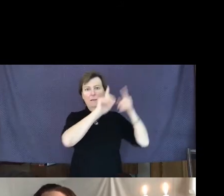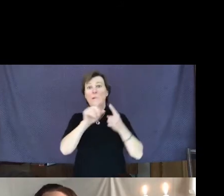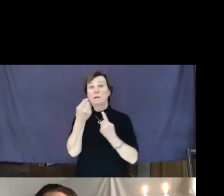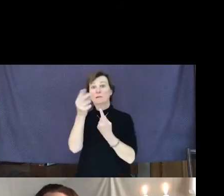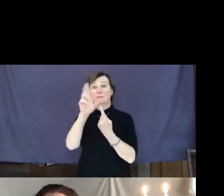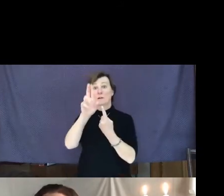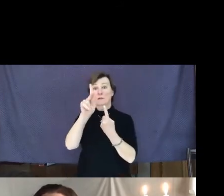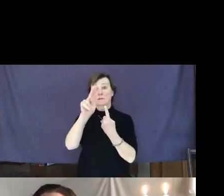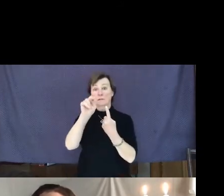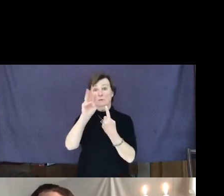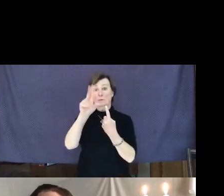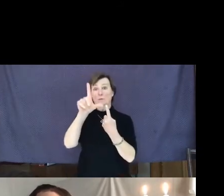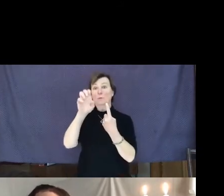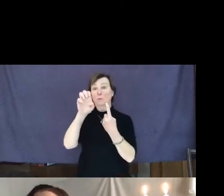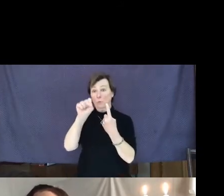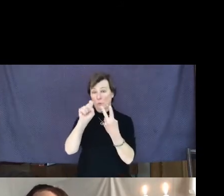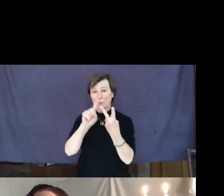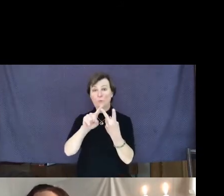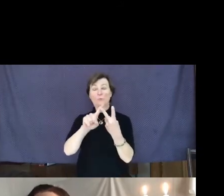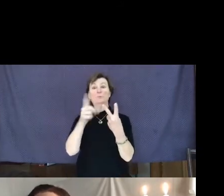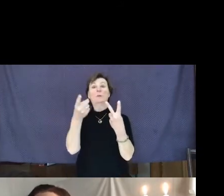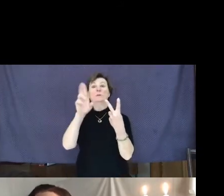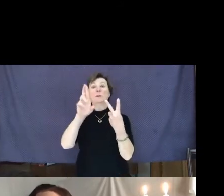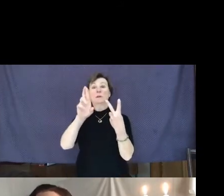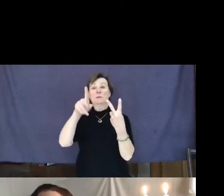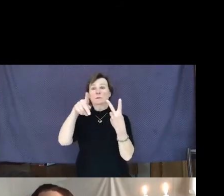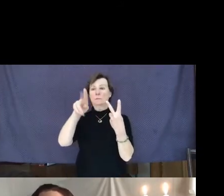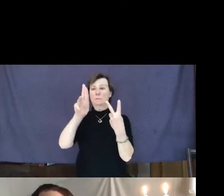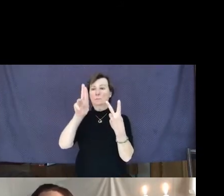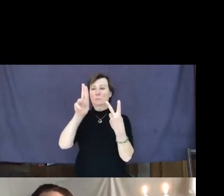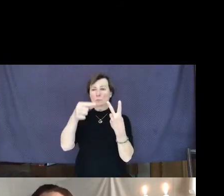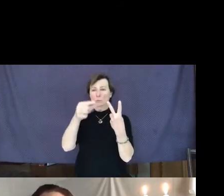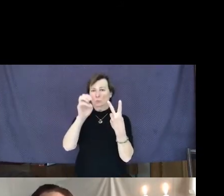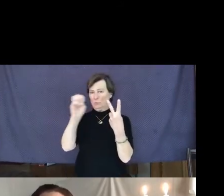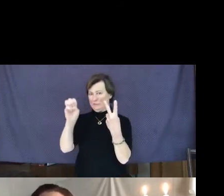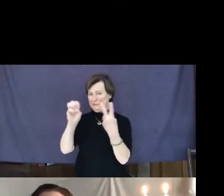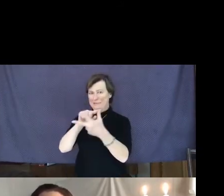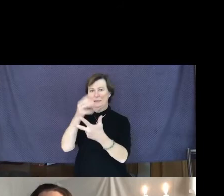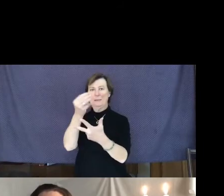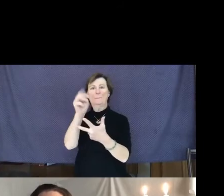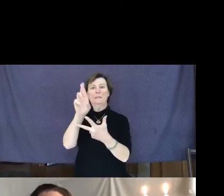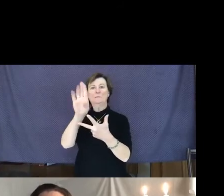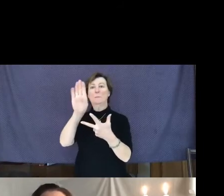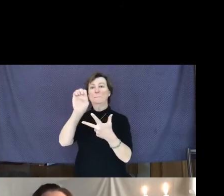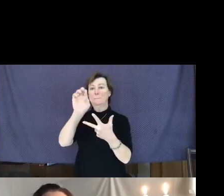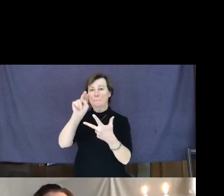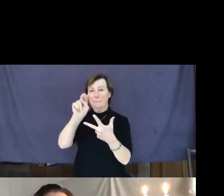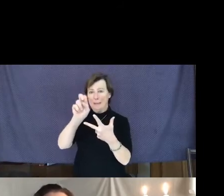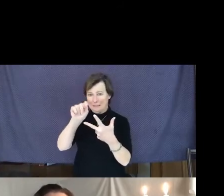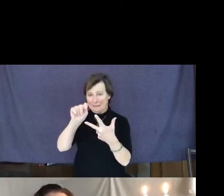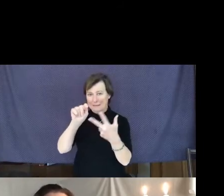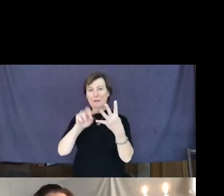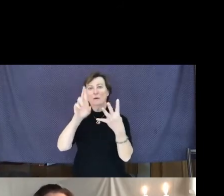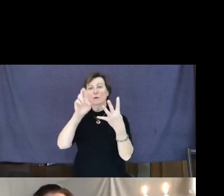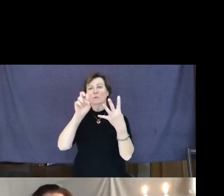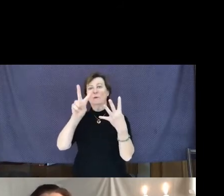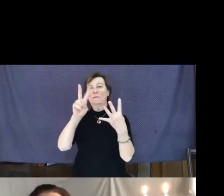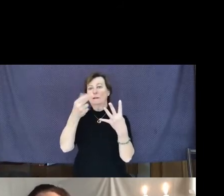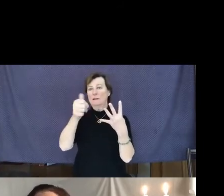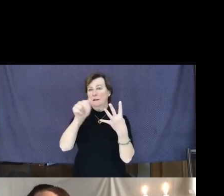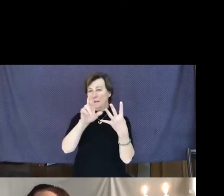Dr. Prugie or Pruggie, Mr. Bennett, Reverend Harrison,